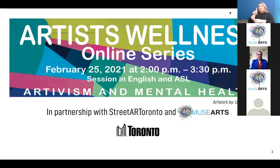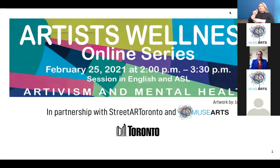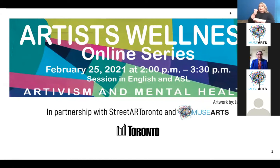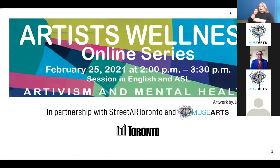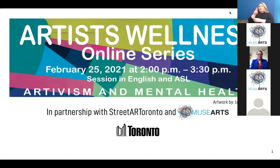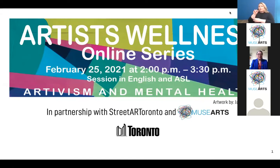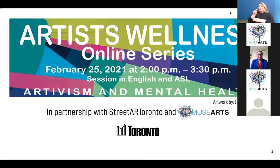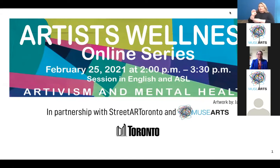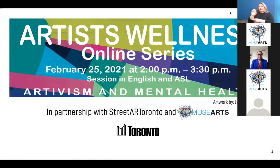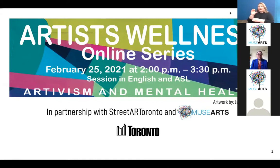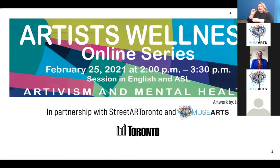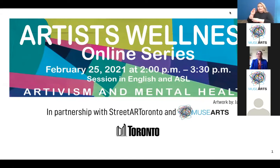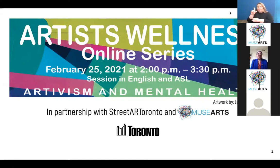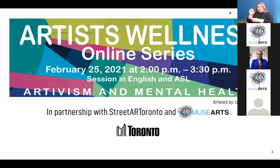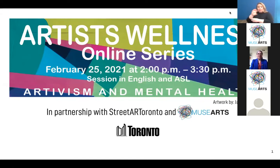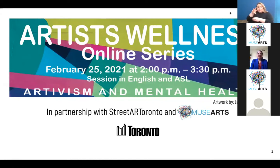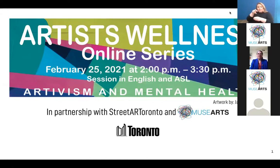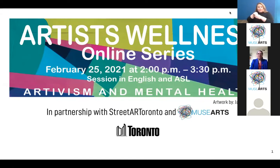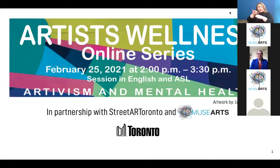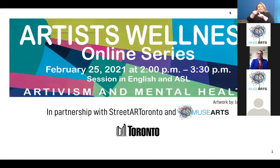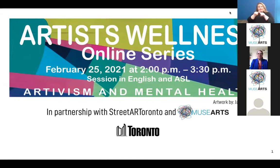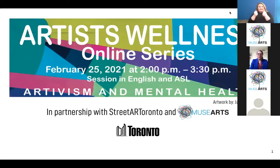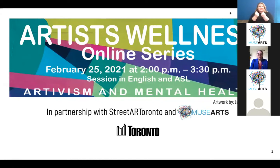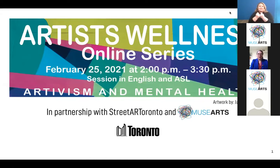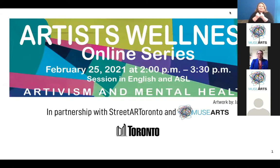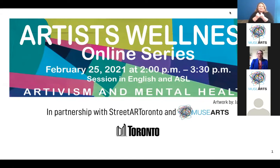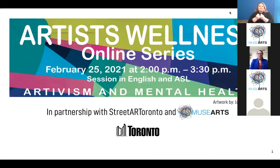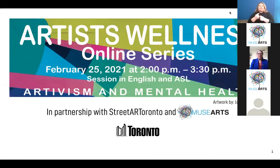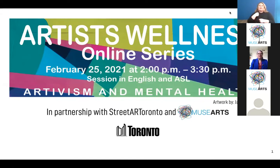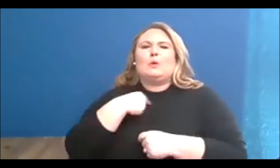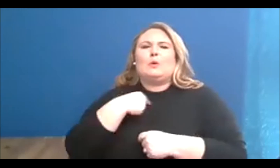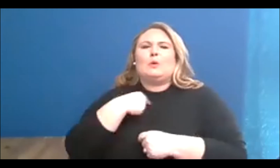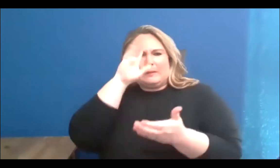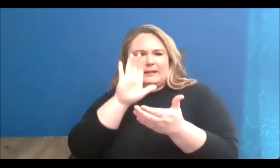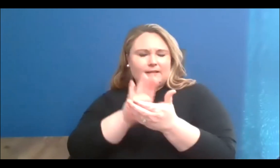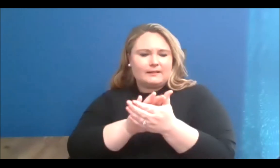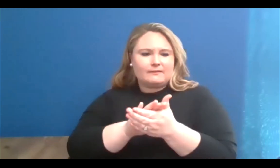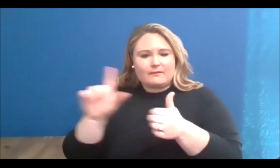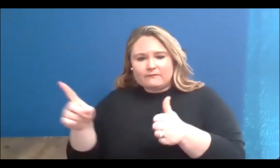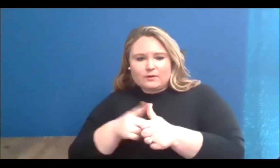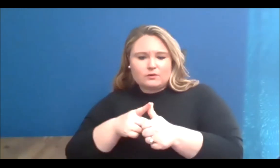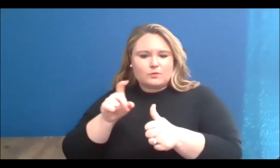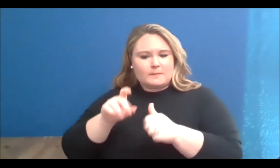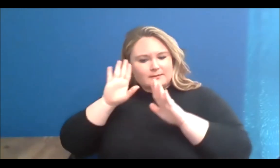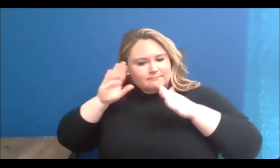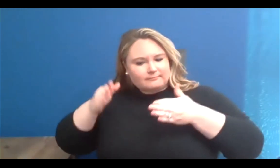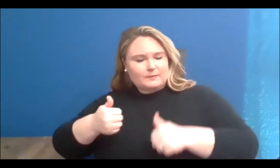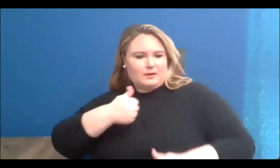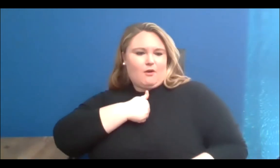StreetARToronto team, and we believe as we do this work we must first commit ourselves and continue on the path